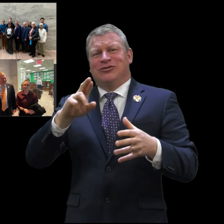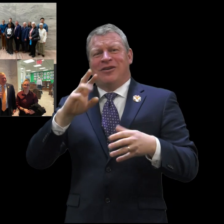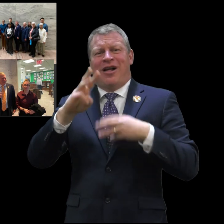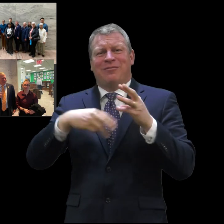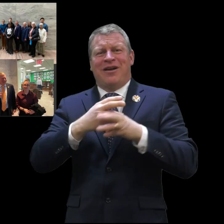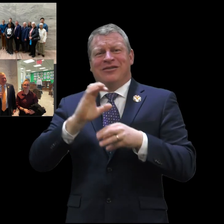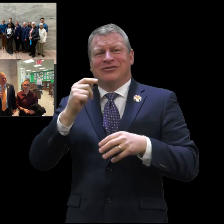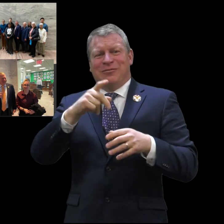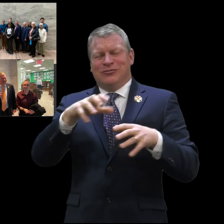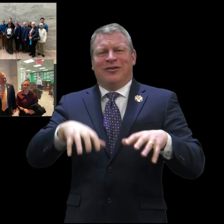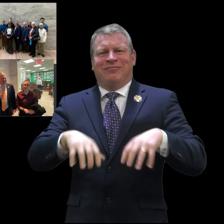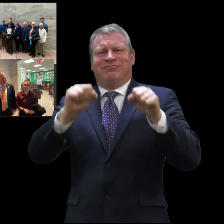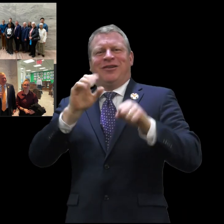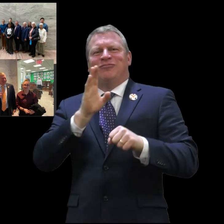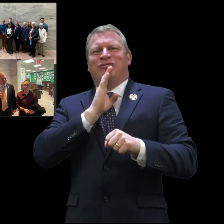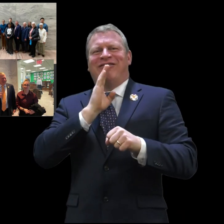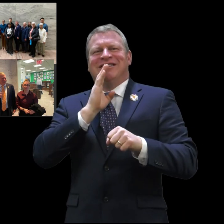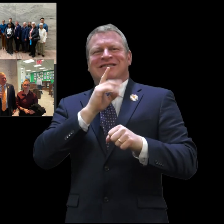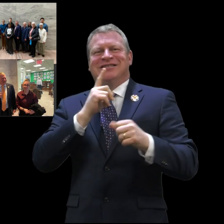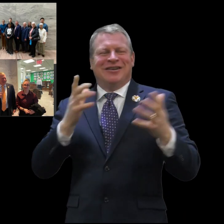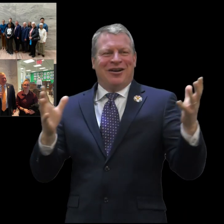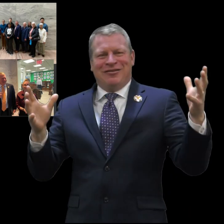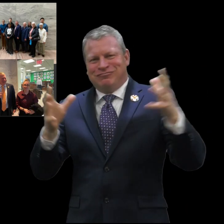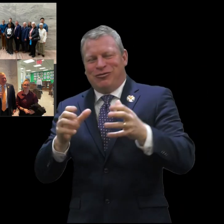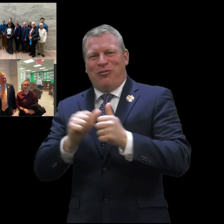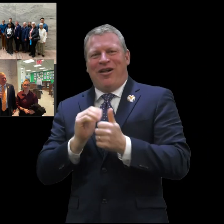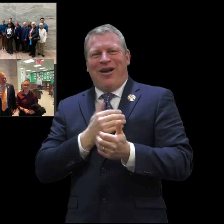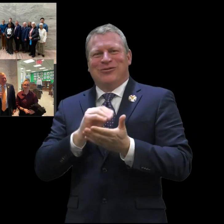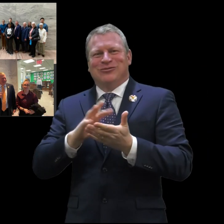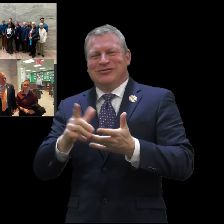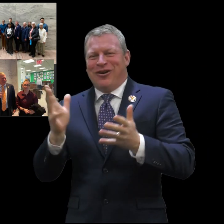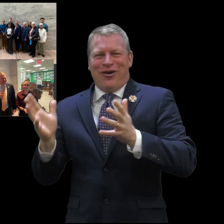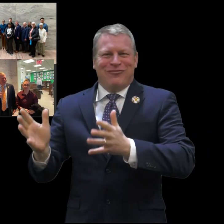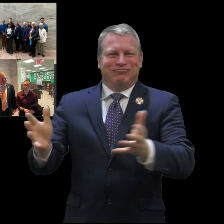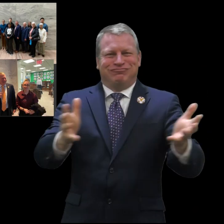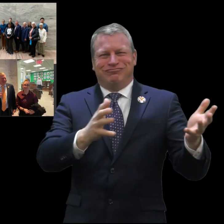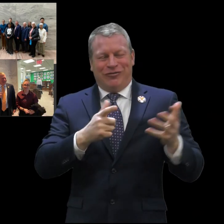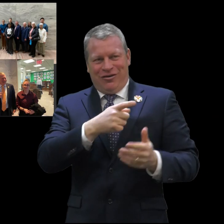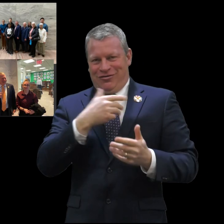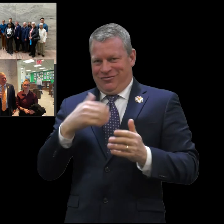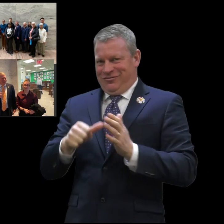the Washington DC alumni chapter who hosted a wonderful breakfast for our